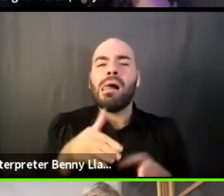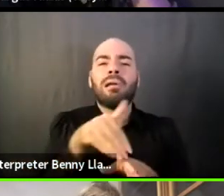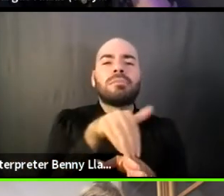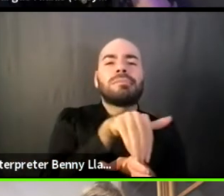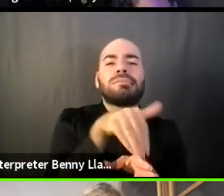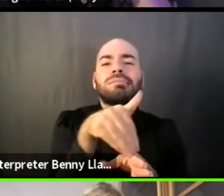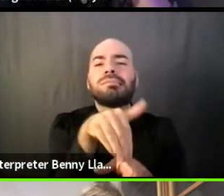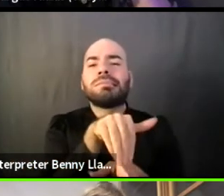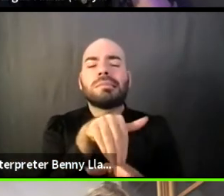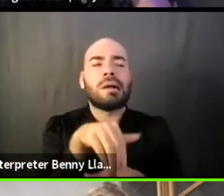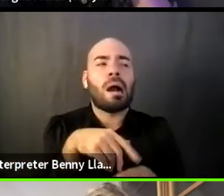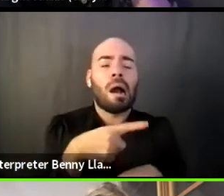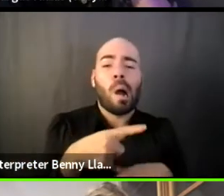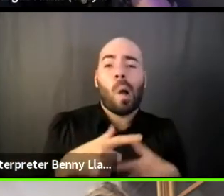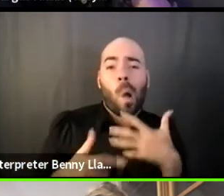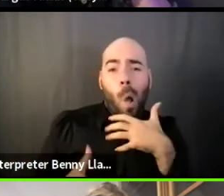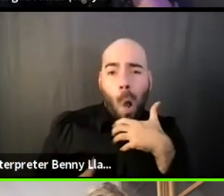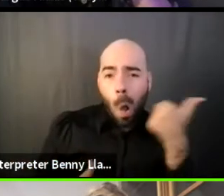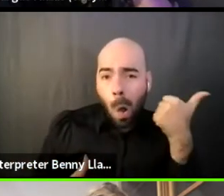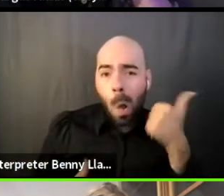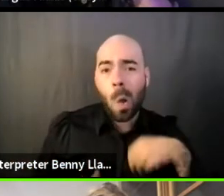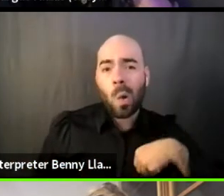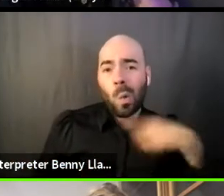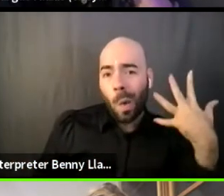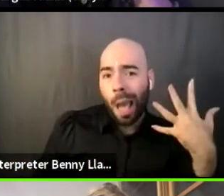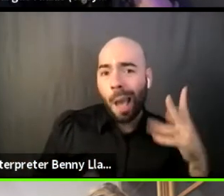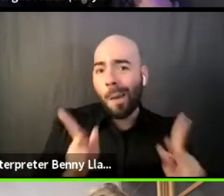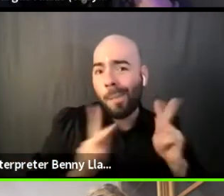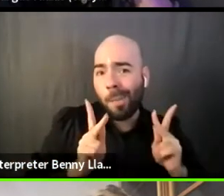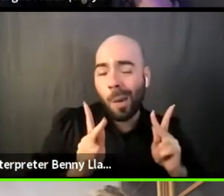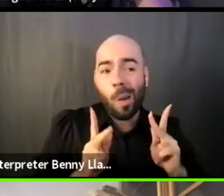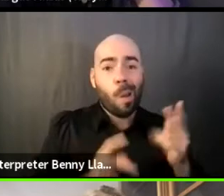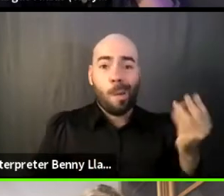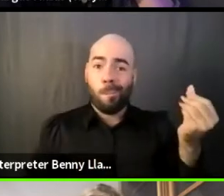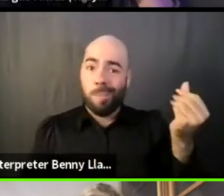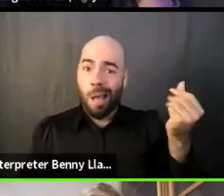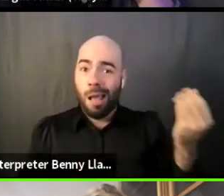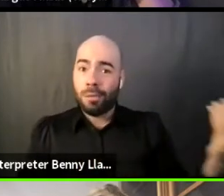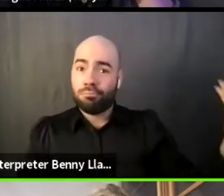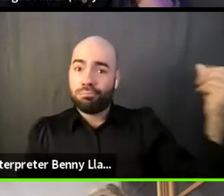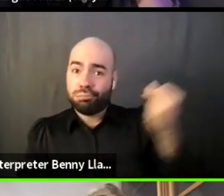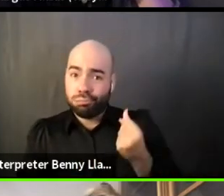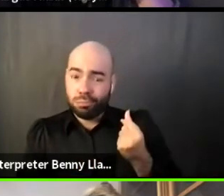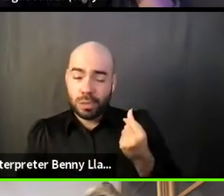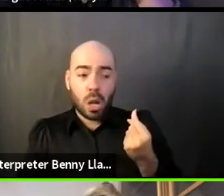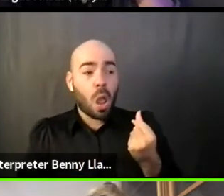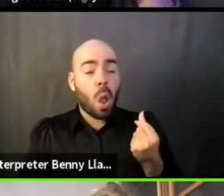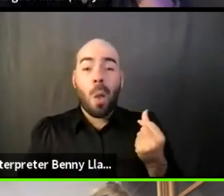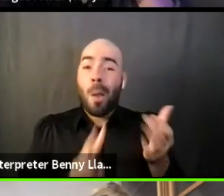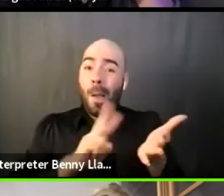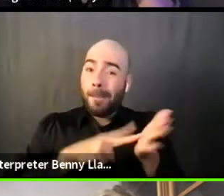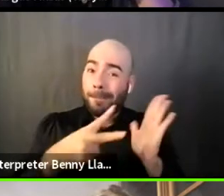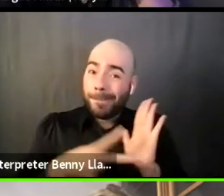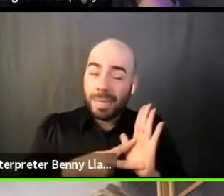wealthier, older white people is giving them the idea that you're just going to perpetuate what they want to see